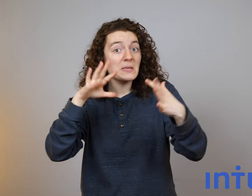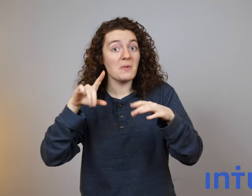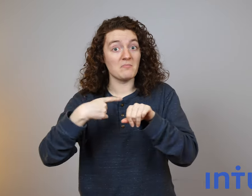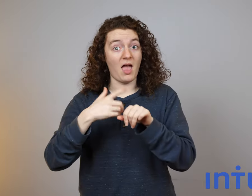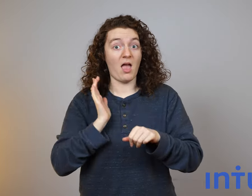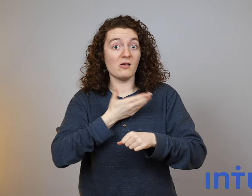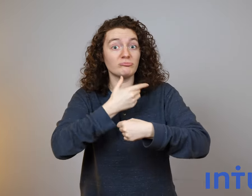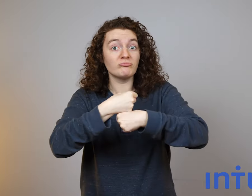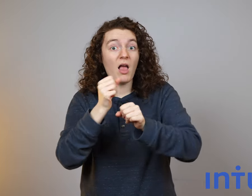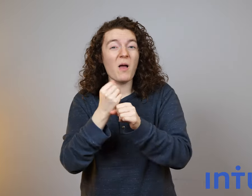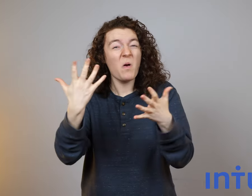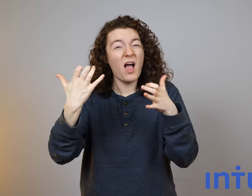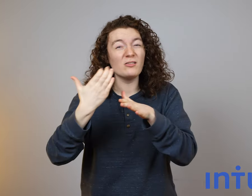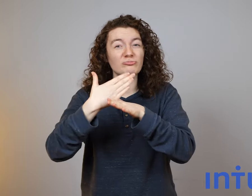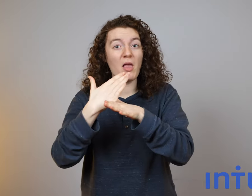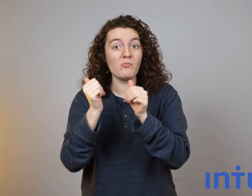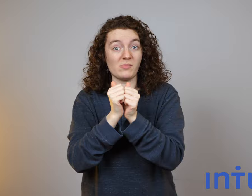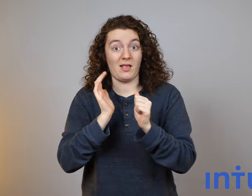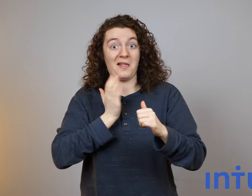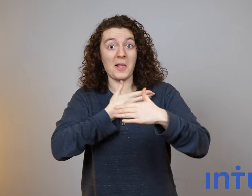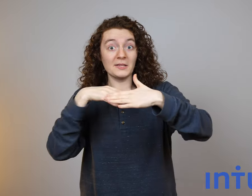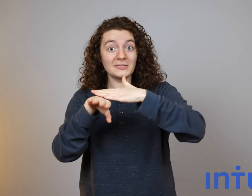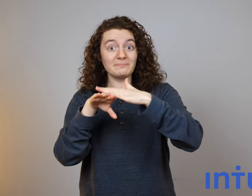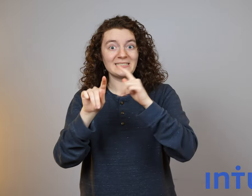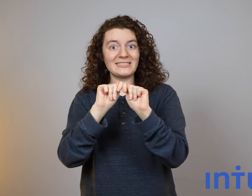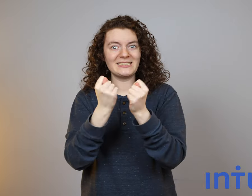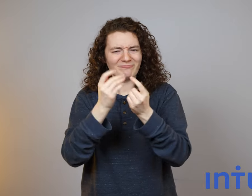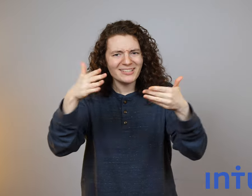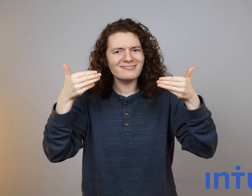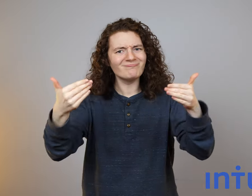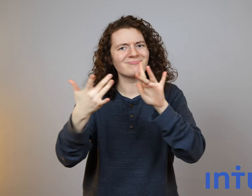If you have feedback about our products that you want to share with our Accessibility team,